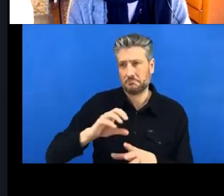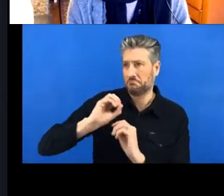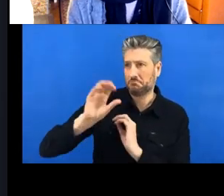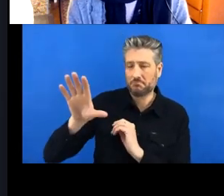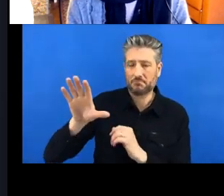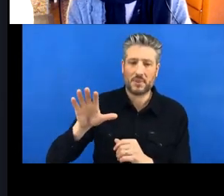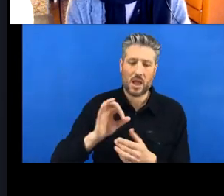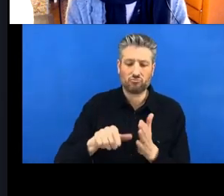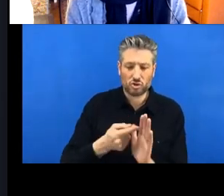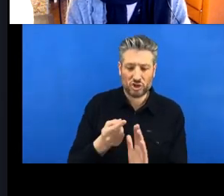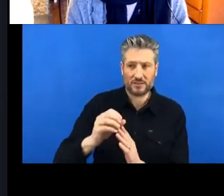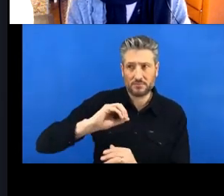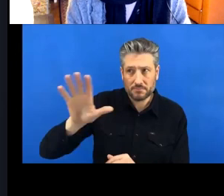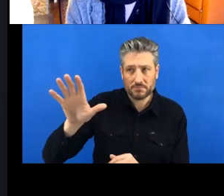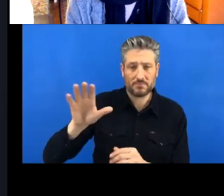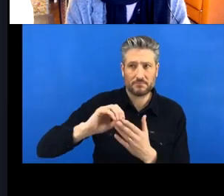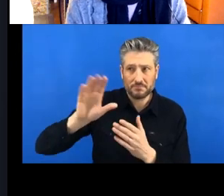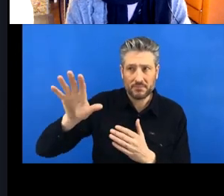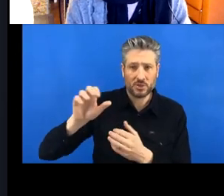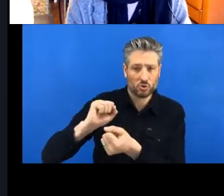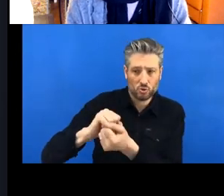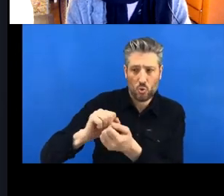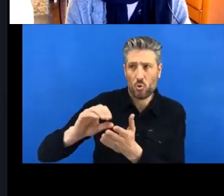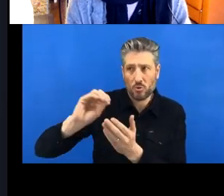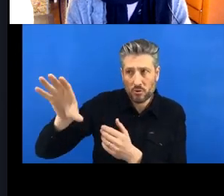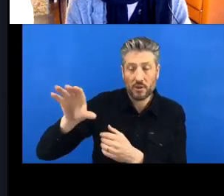And then we can share them with other people and collaborate.